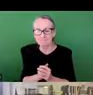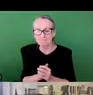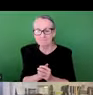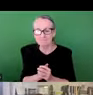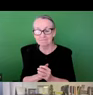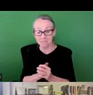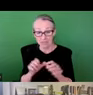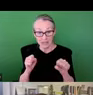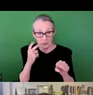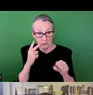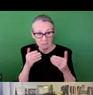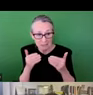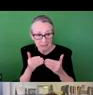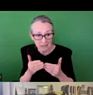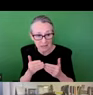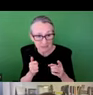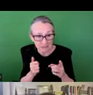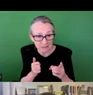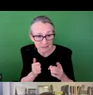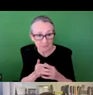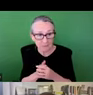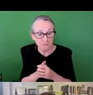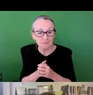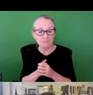Can you all see my slides?